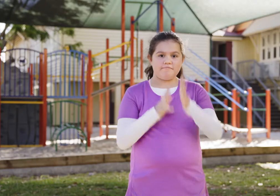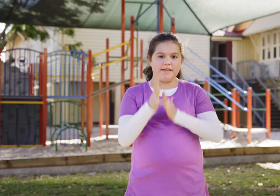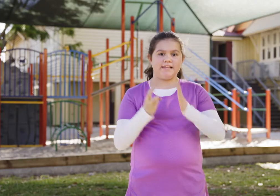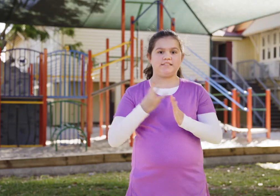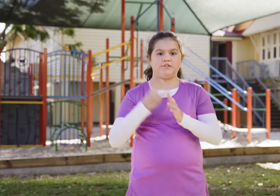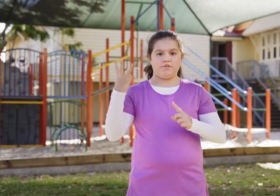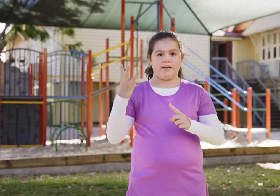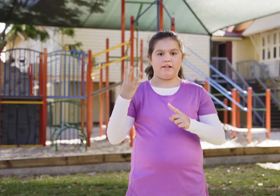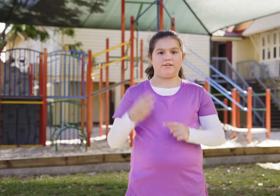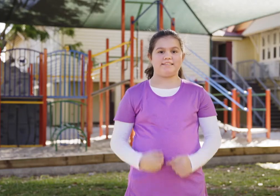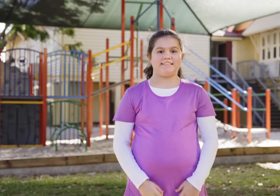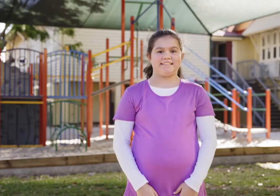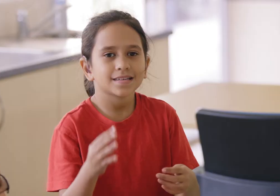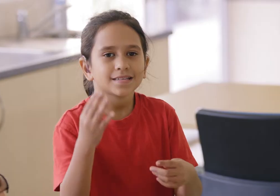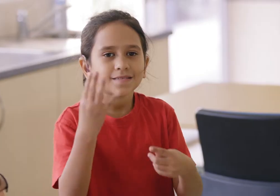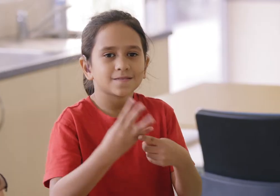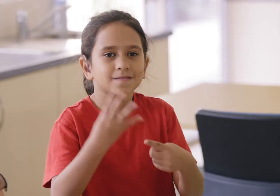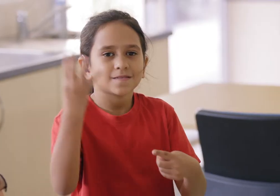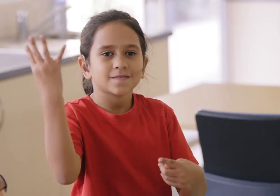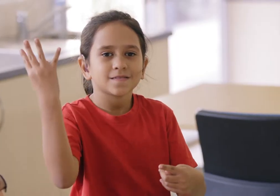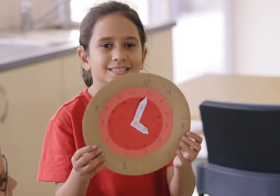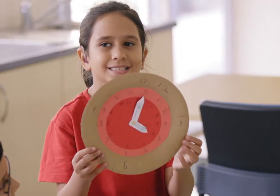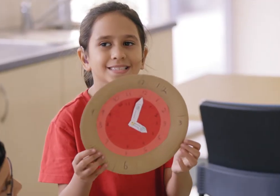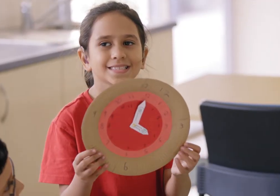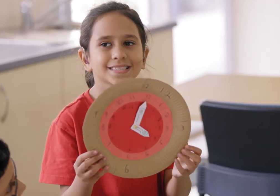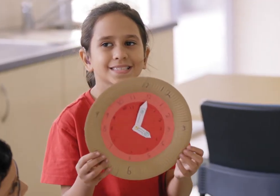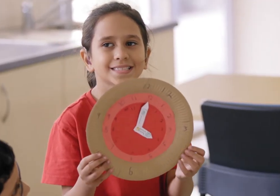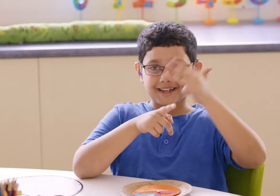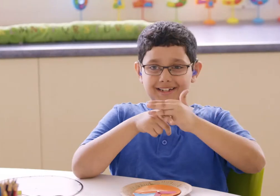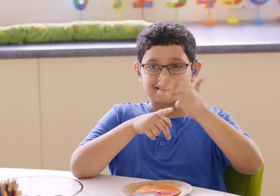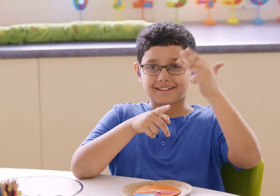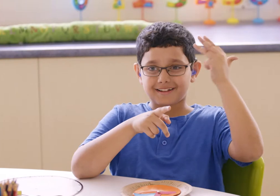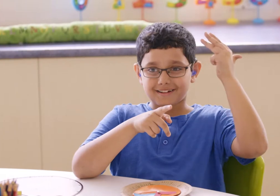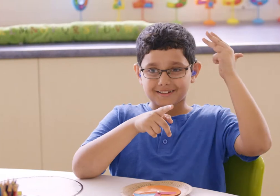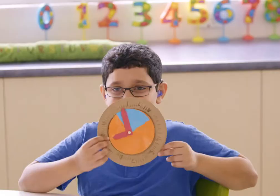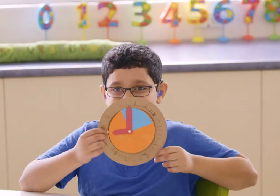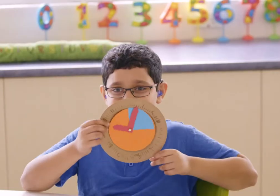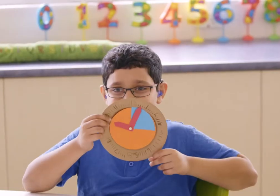which means 3 o'clock. 4 o'clock. 9 o'clock.